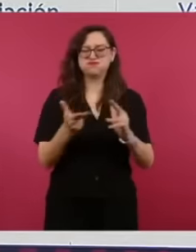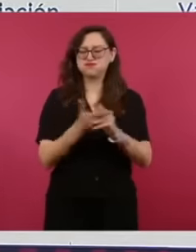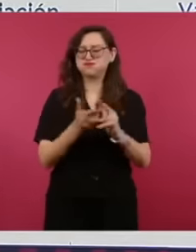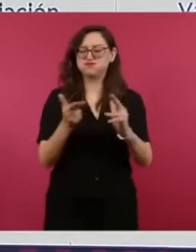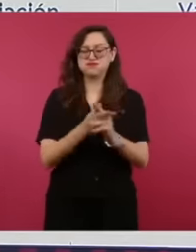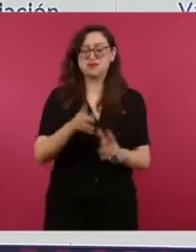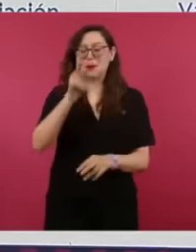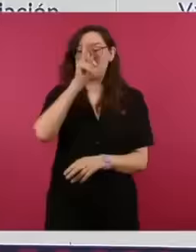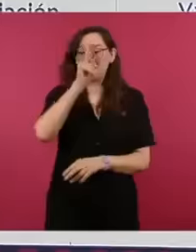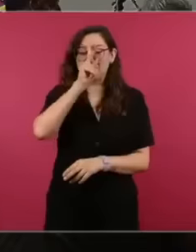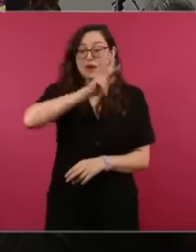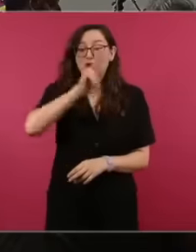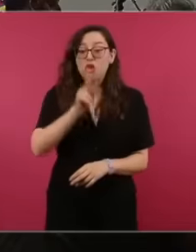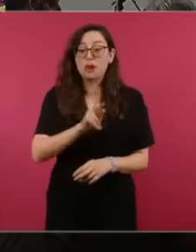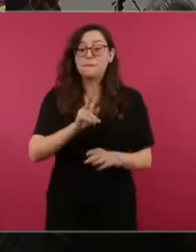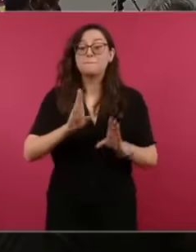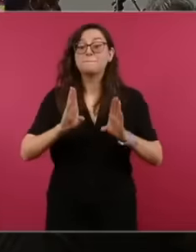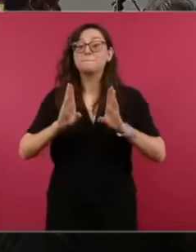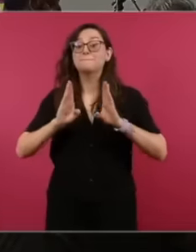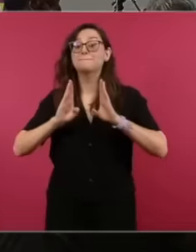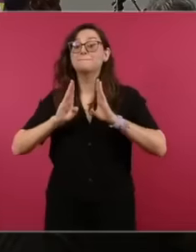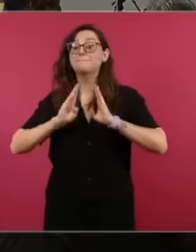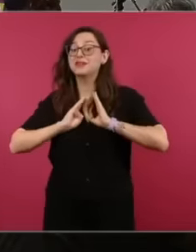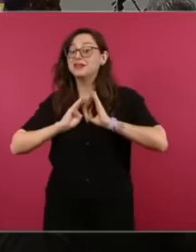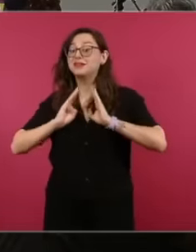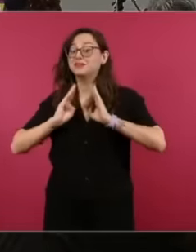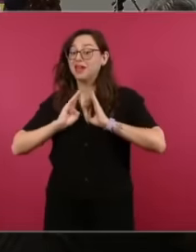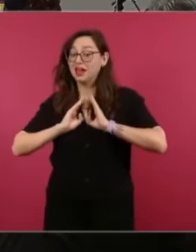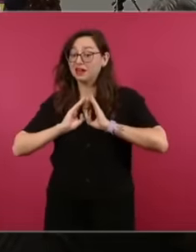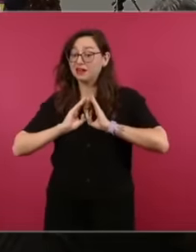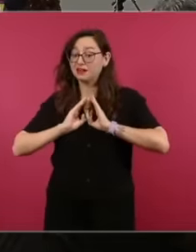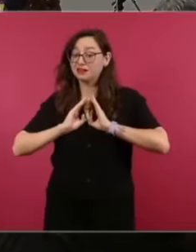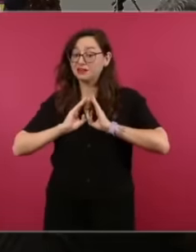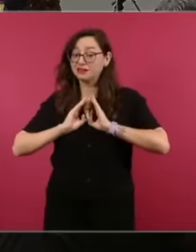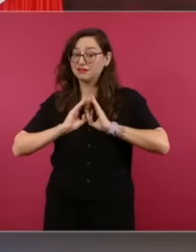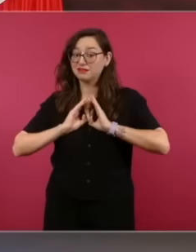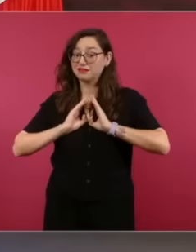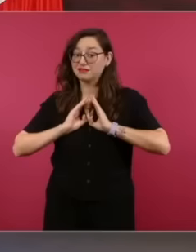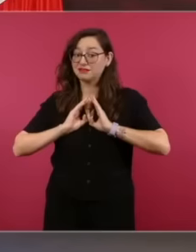highest deal rate